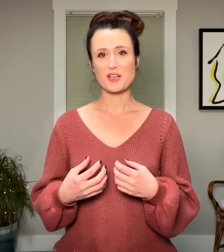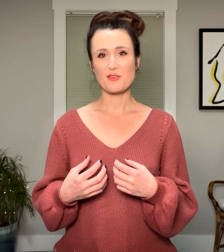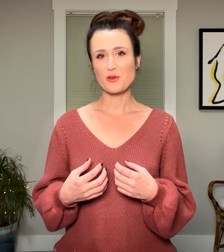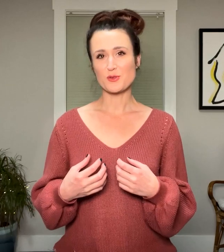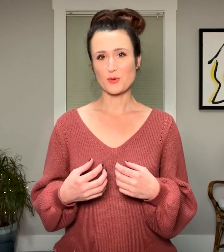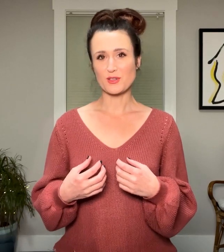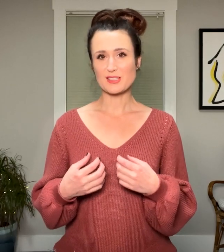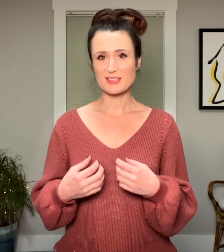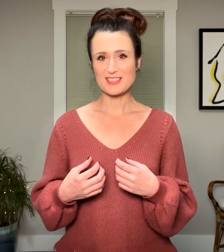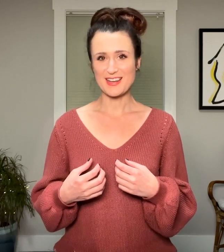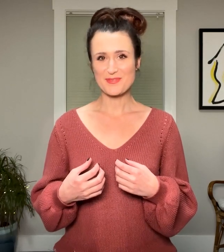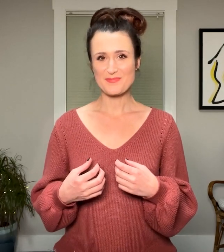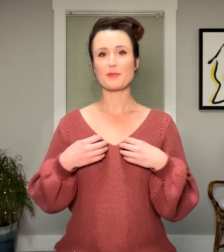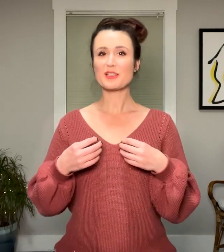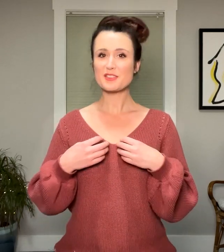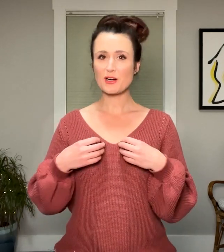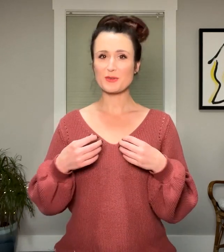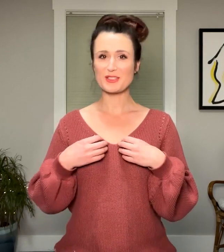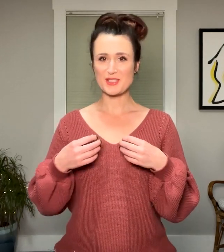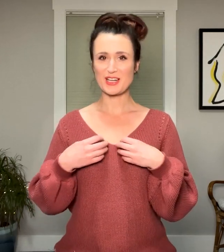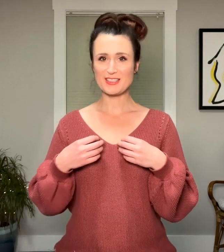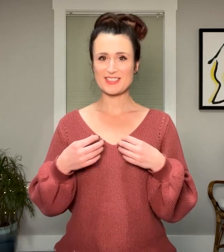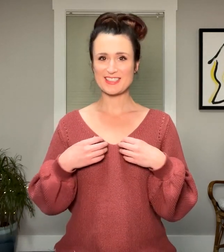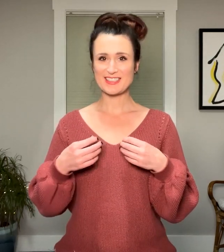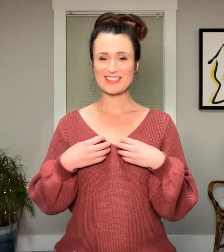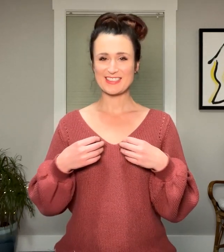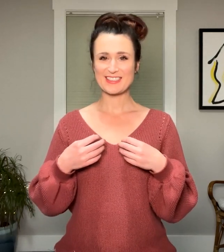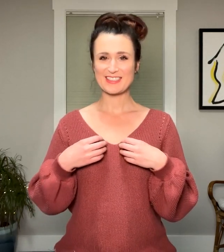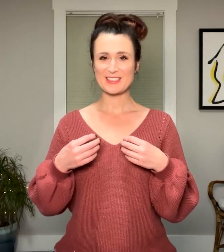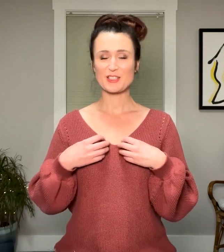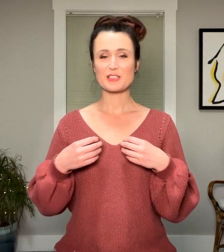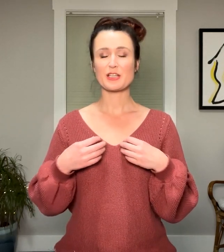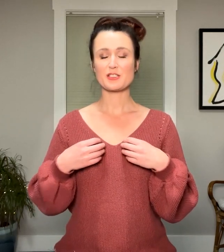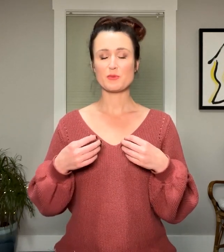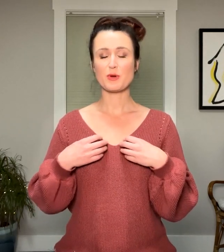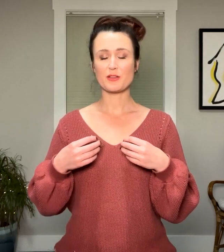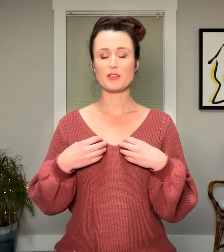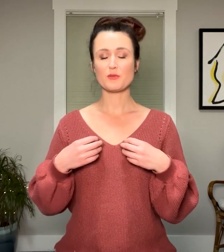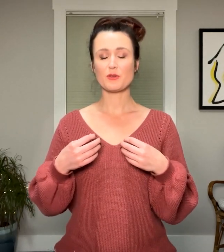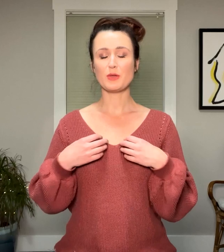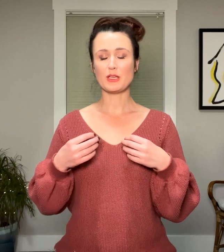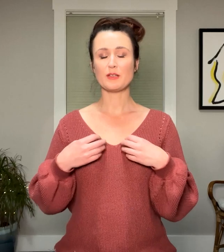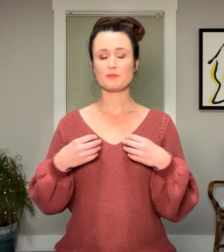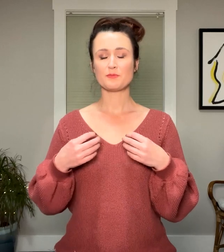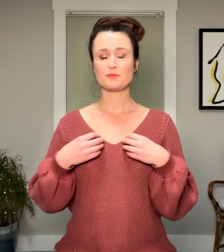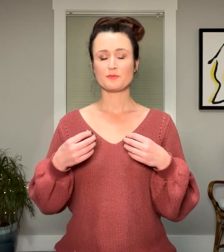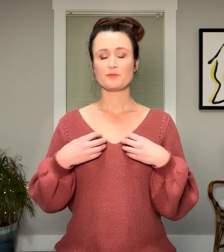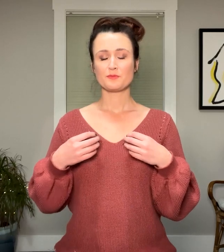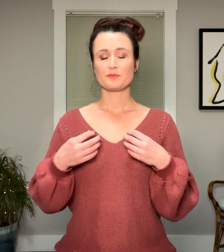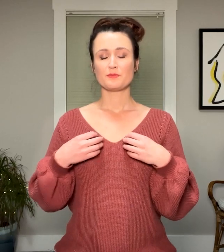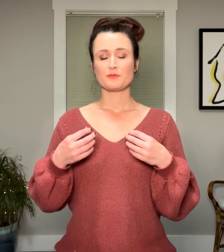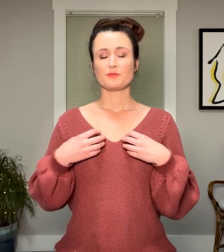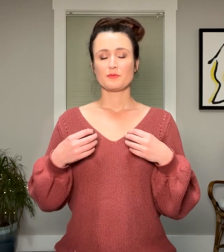of those words inside. I'm going to start with the chest. You can take a deep breath in with me